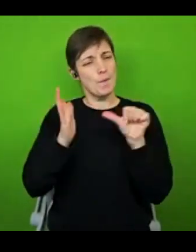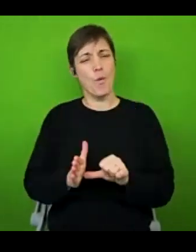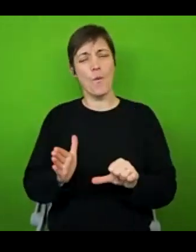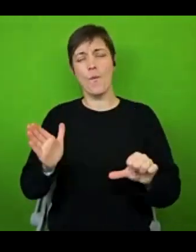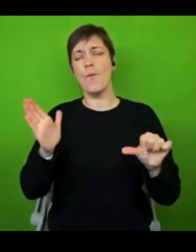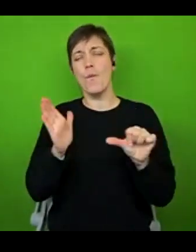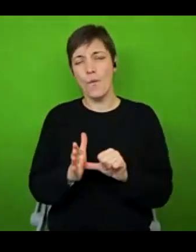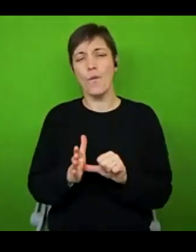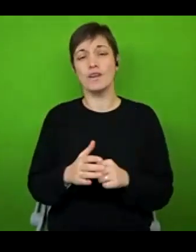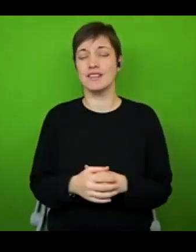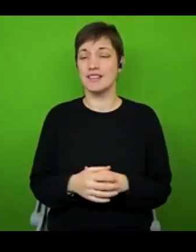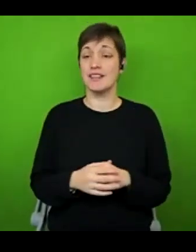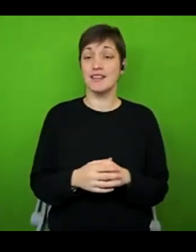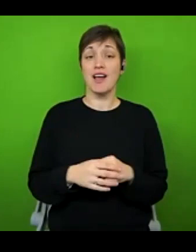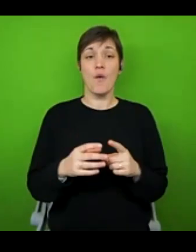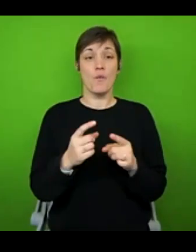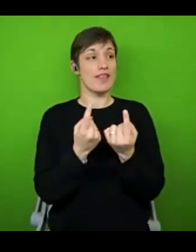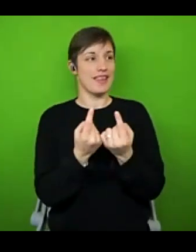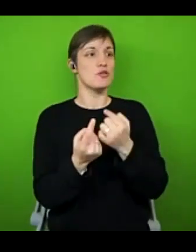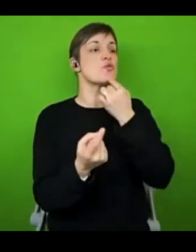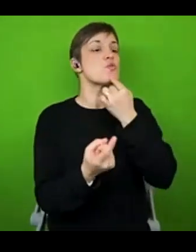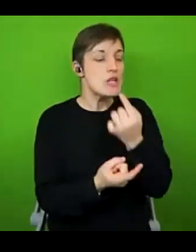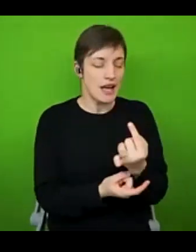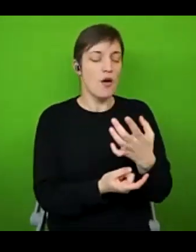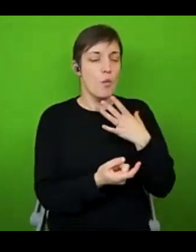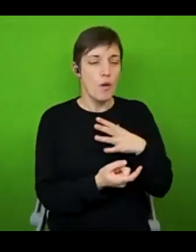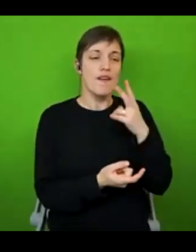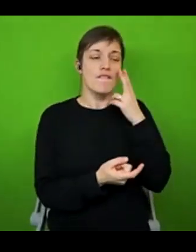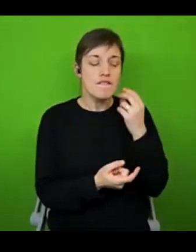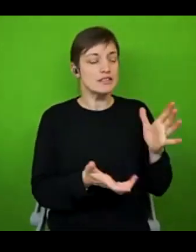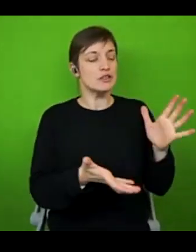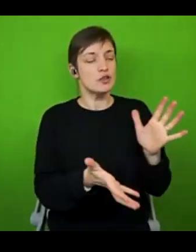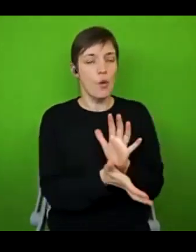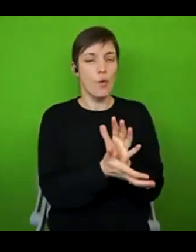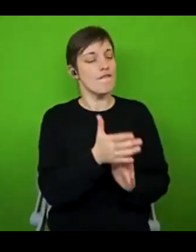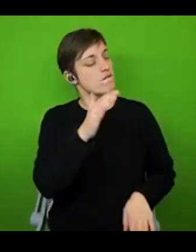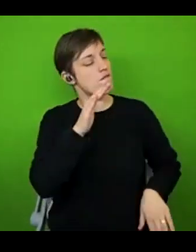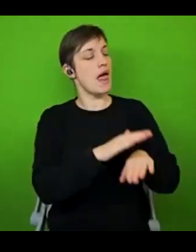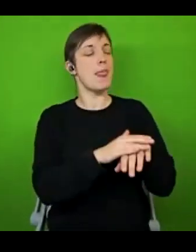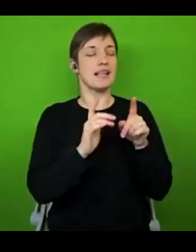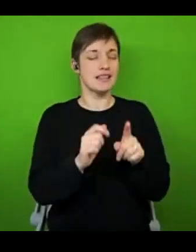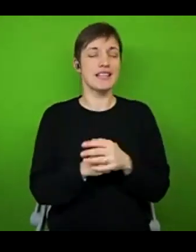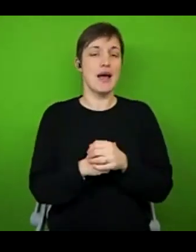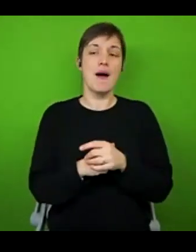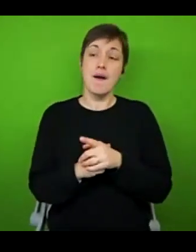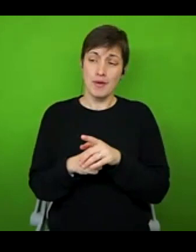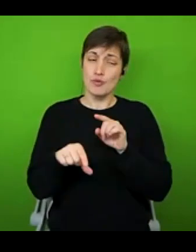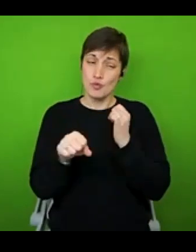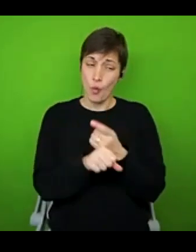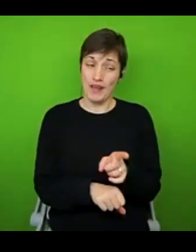thing to say you want to find joy and fulfilment. And it's a whole other thing to actually do that when you're leaving with an energy limiting condition. And I am very